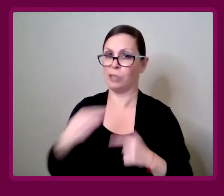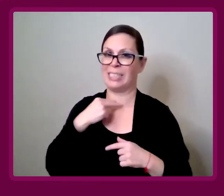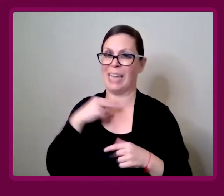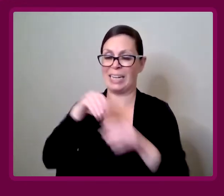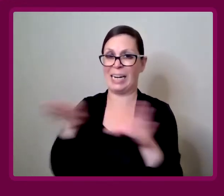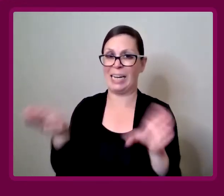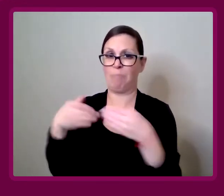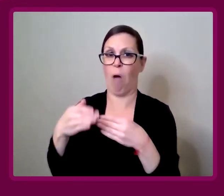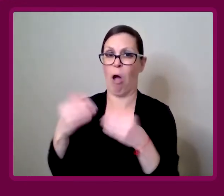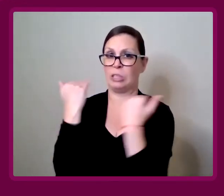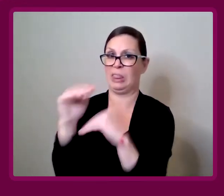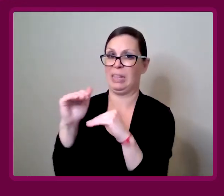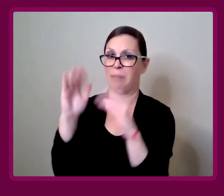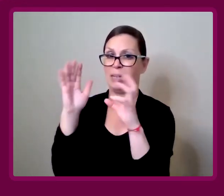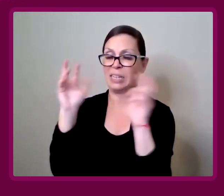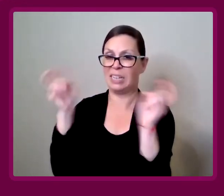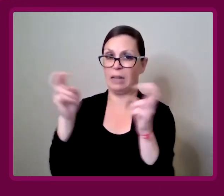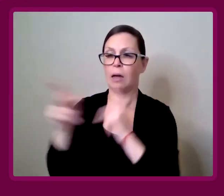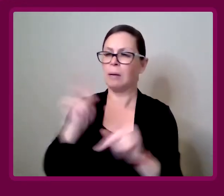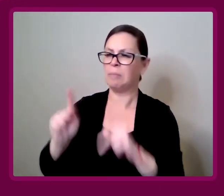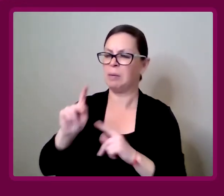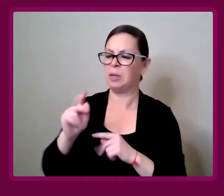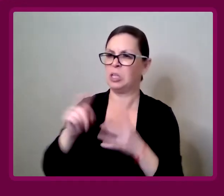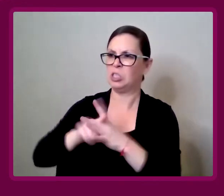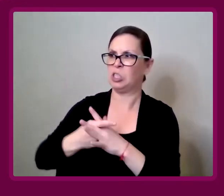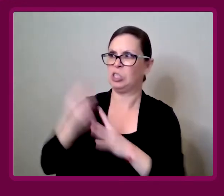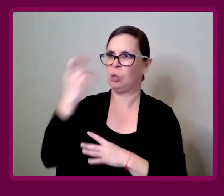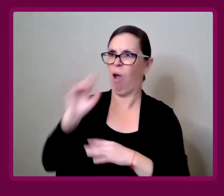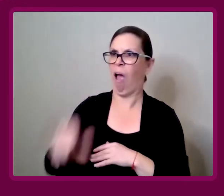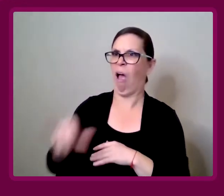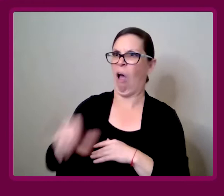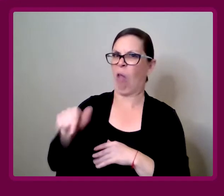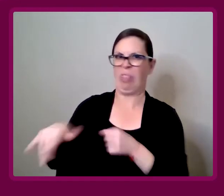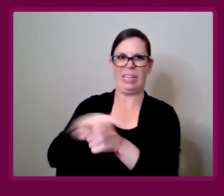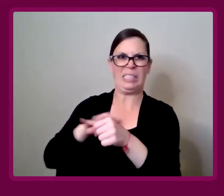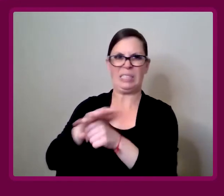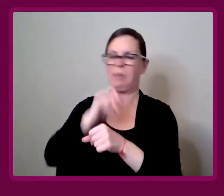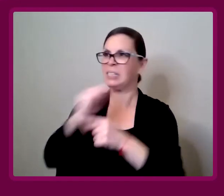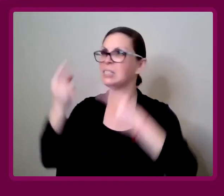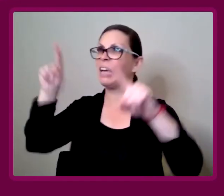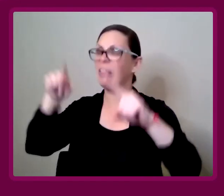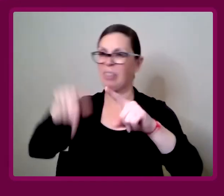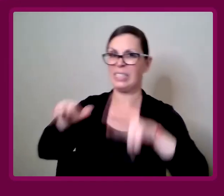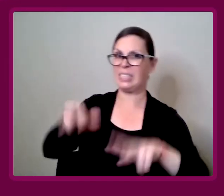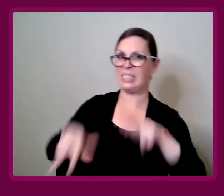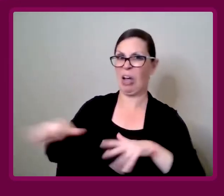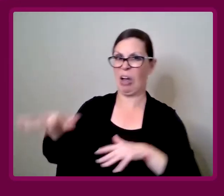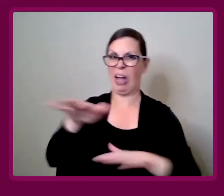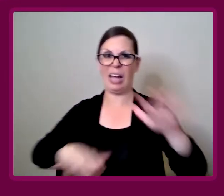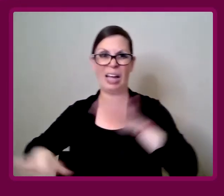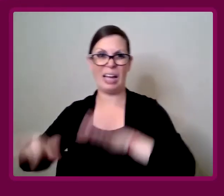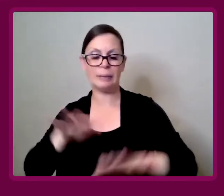You're in this box." People started to realize, "Oh, this space does not work for me. This is really awkward.